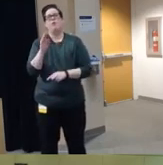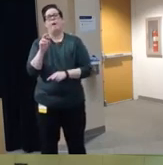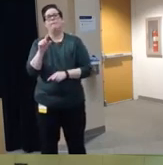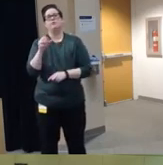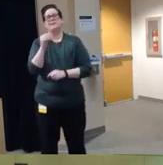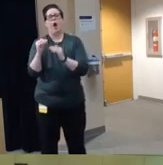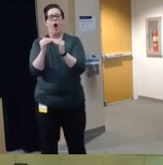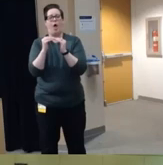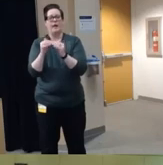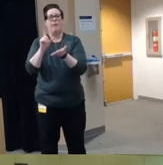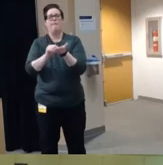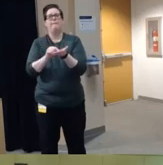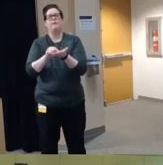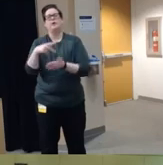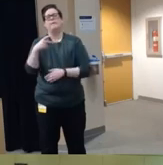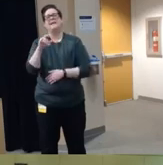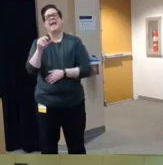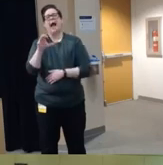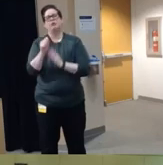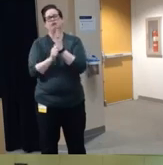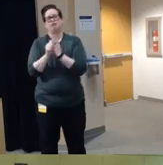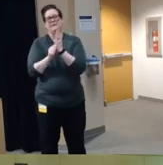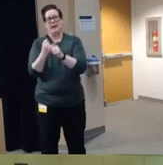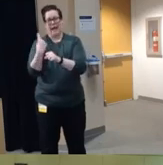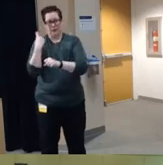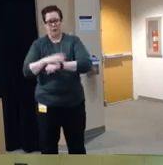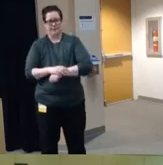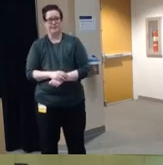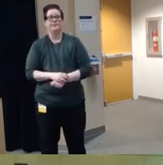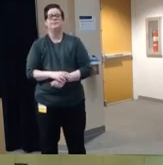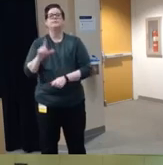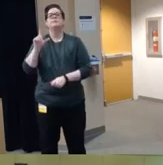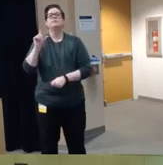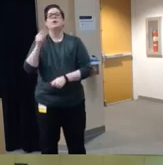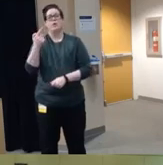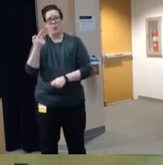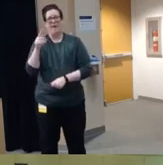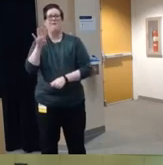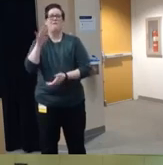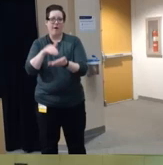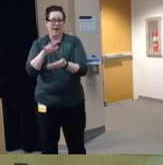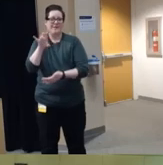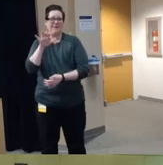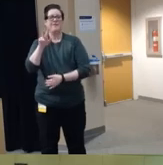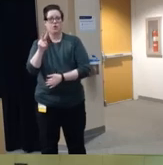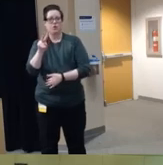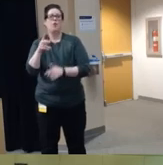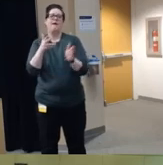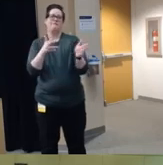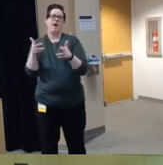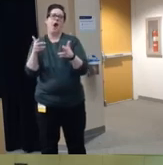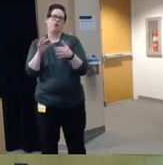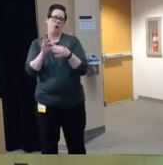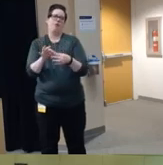September of last year um in 2021 there were 4752 firearm related deaths among children and teens um